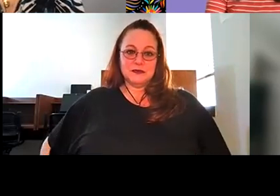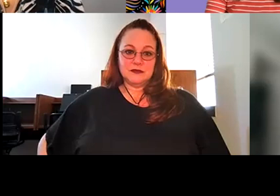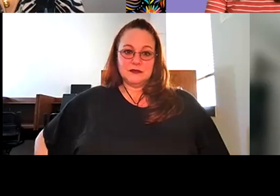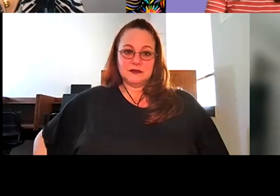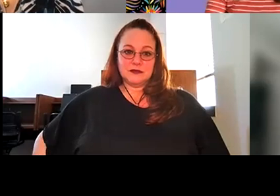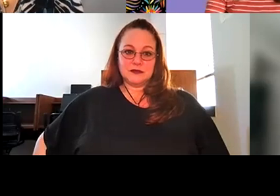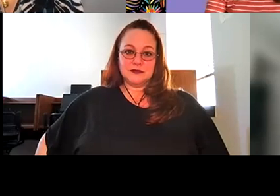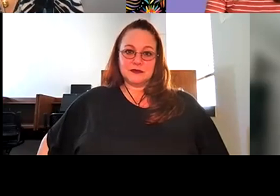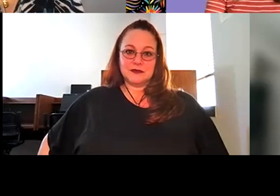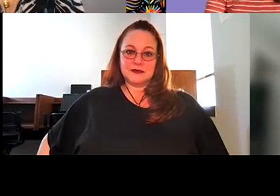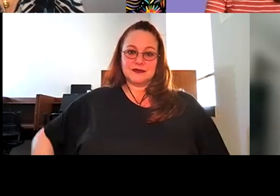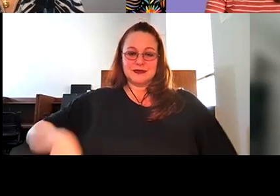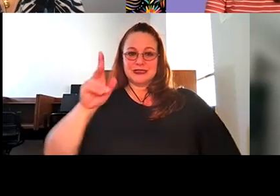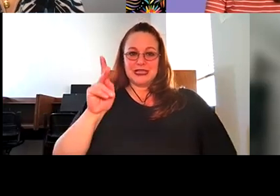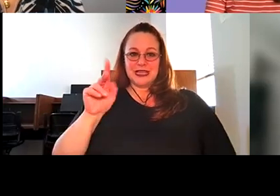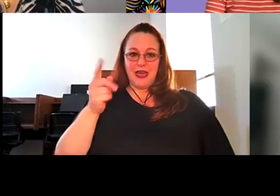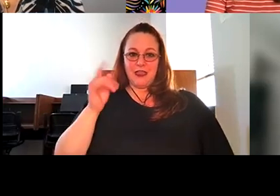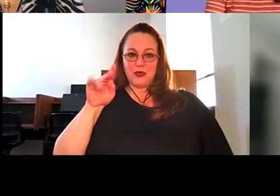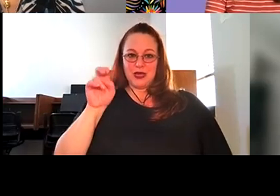Katherine Michel: Uh, I can ask another audience question.